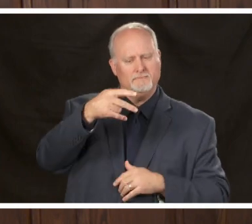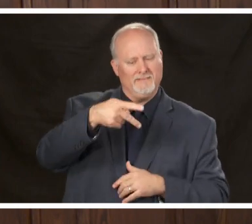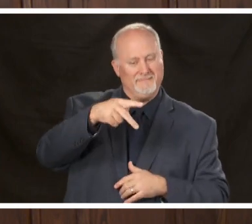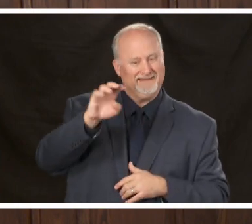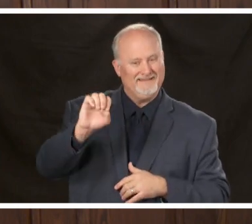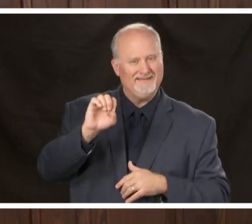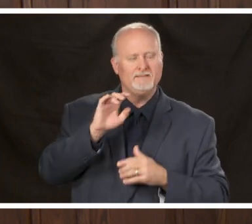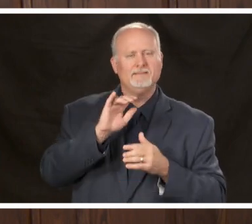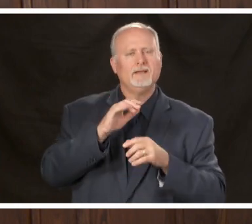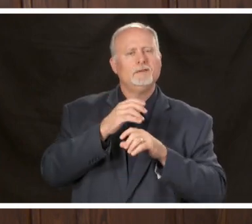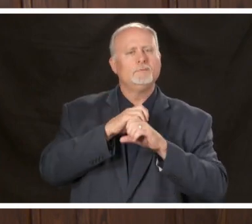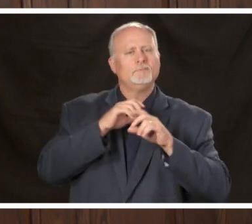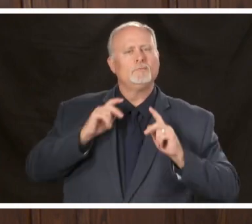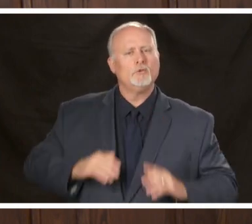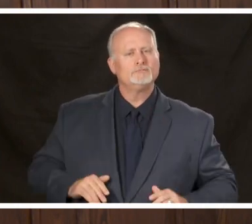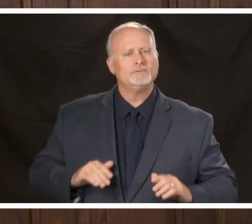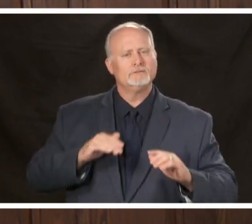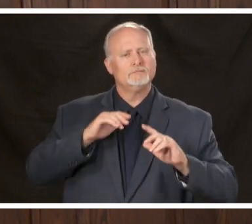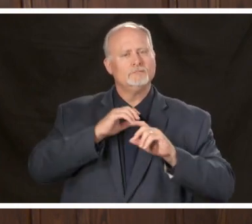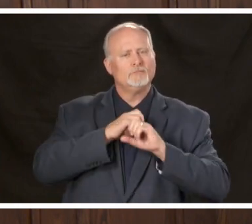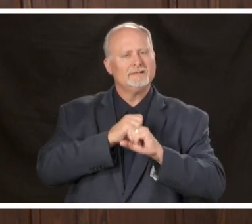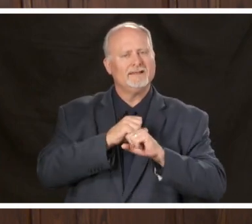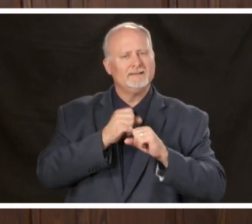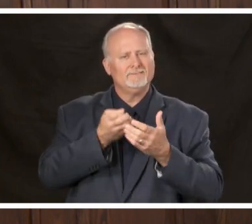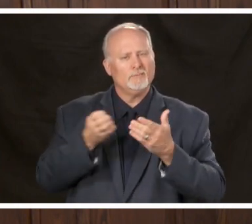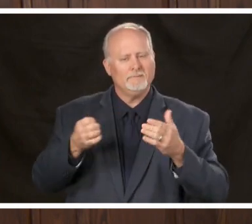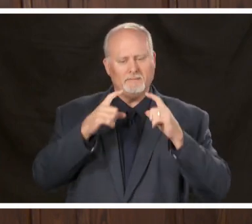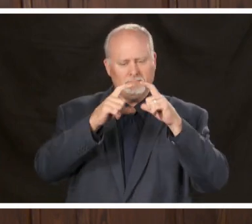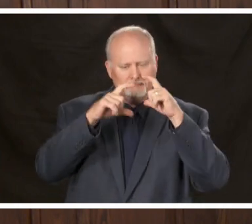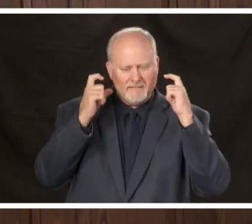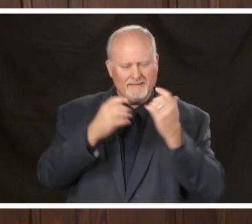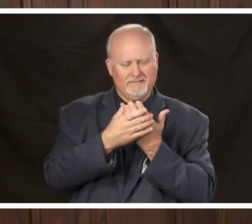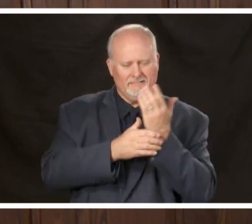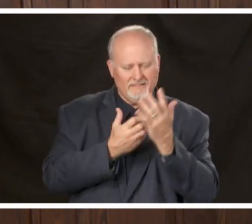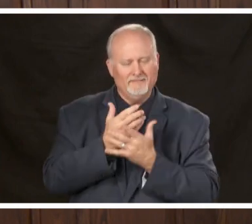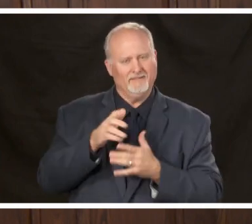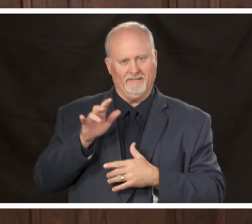protective equipment is going to be our rate limiting factor because we want to